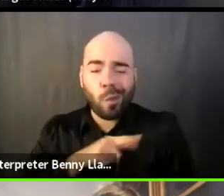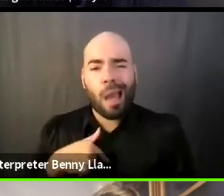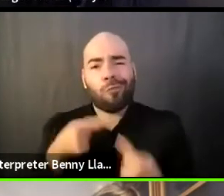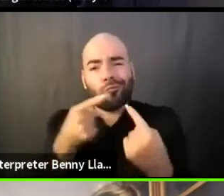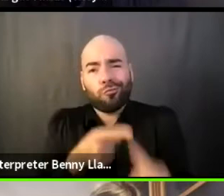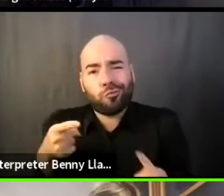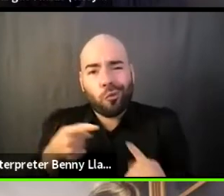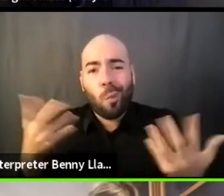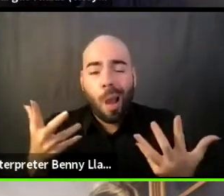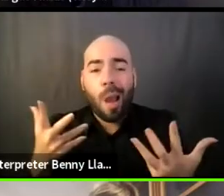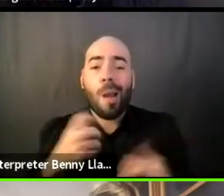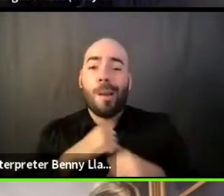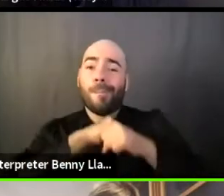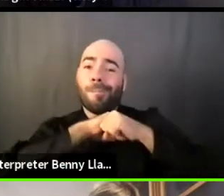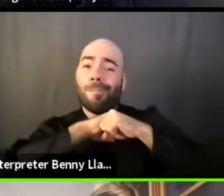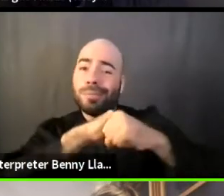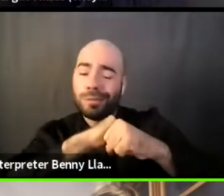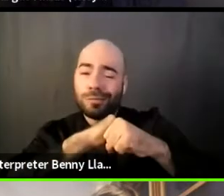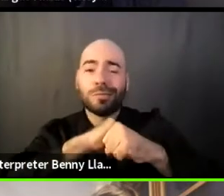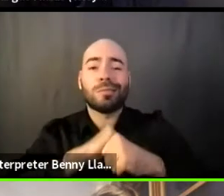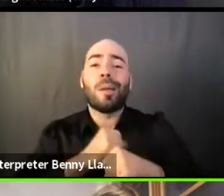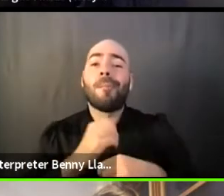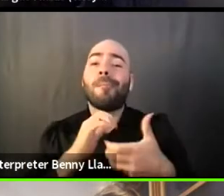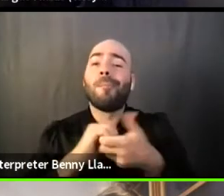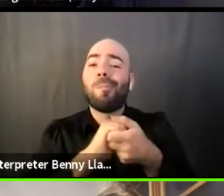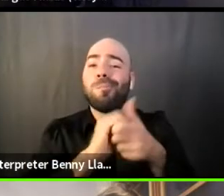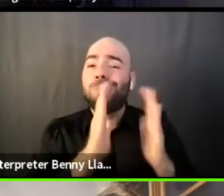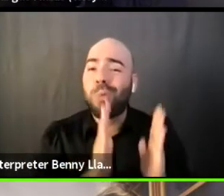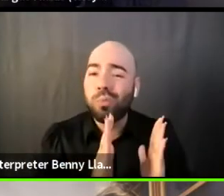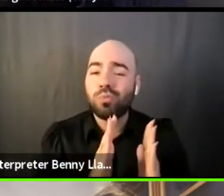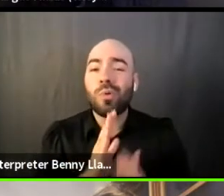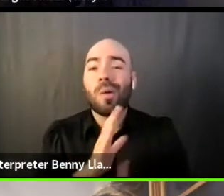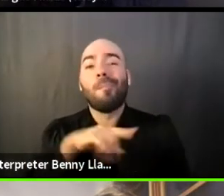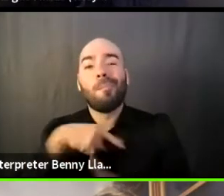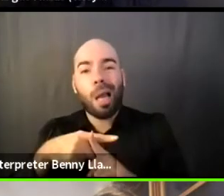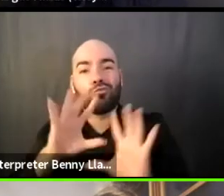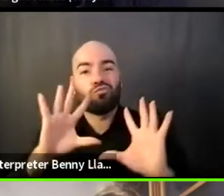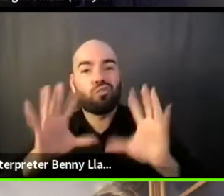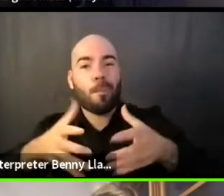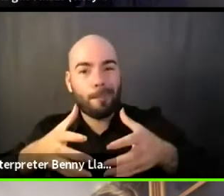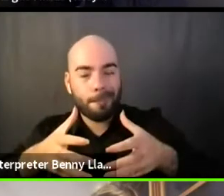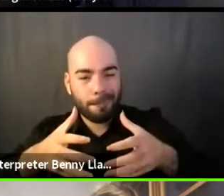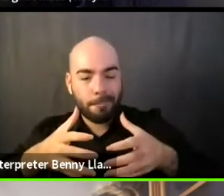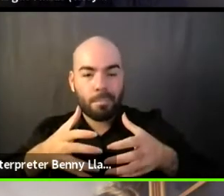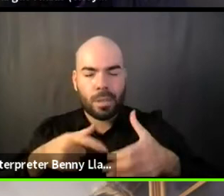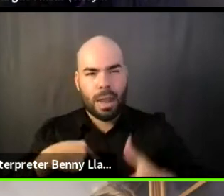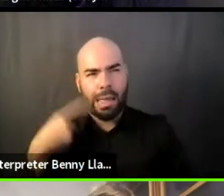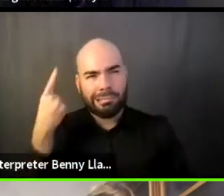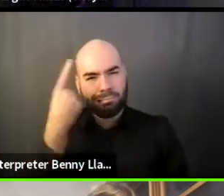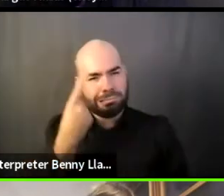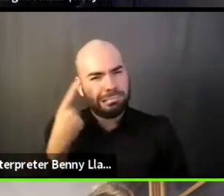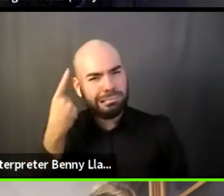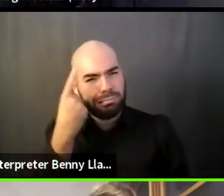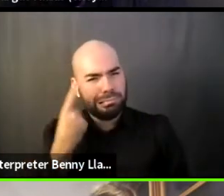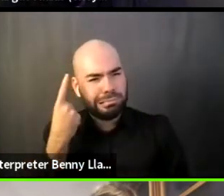the partners in the coalition and then wondering how helpful that is for the rest of the staff.